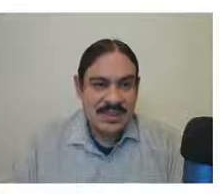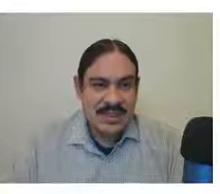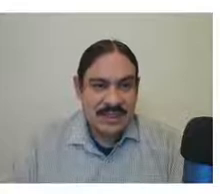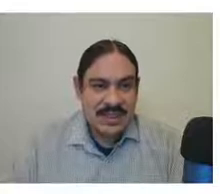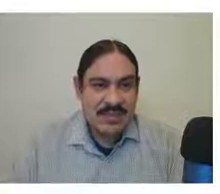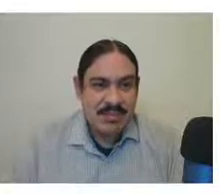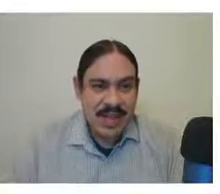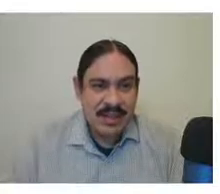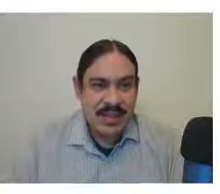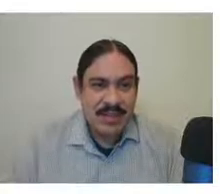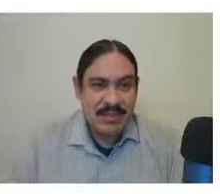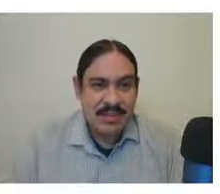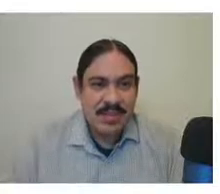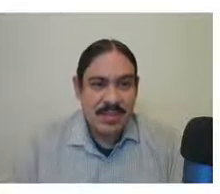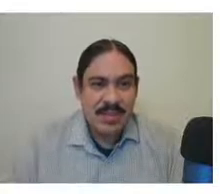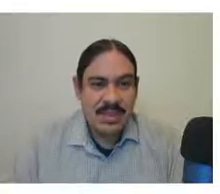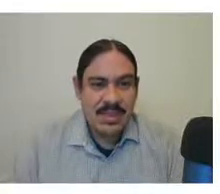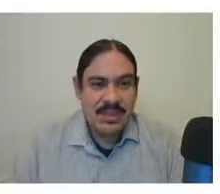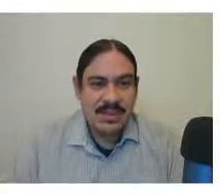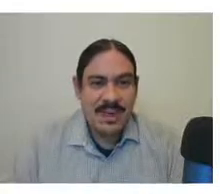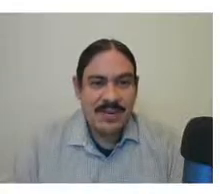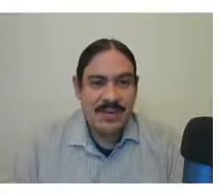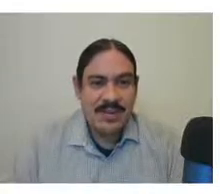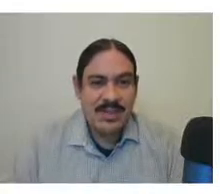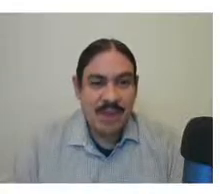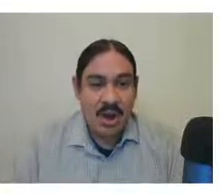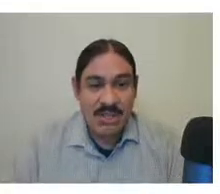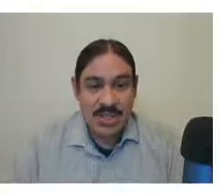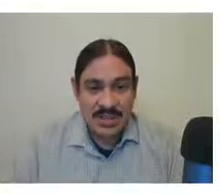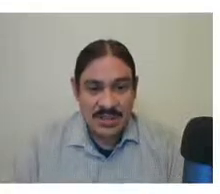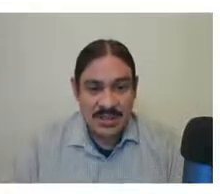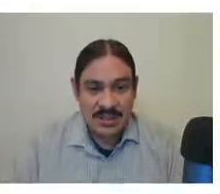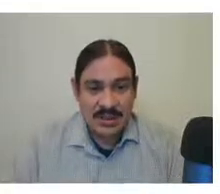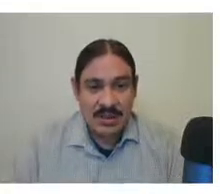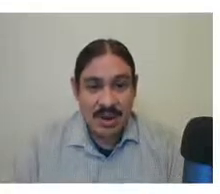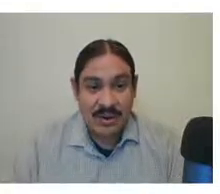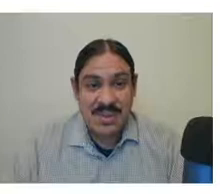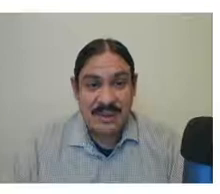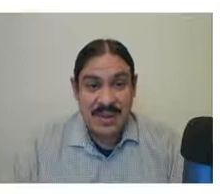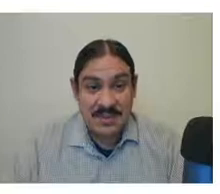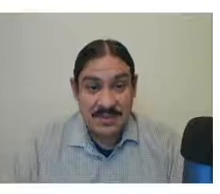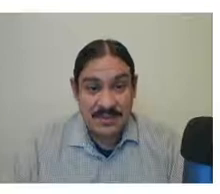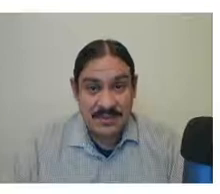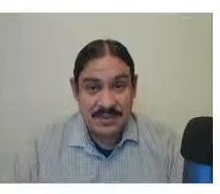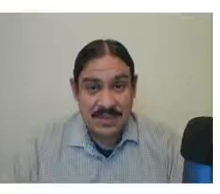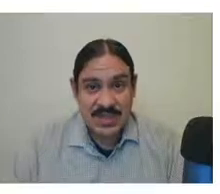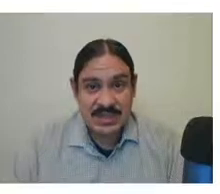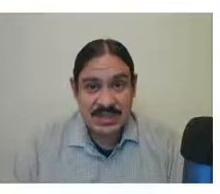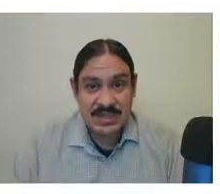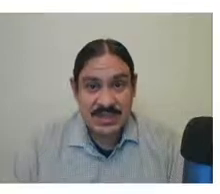subject man young then you have the object